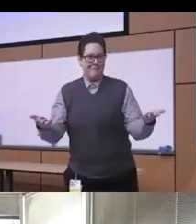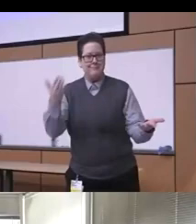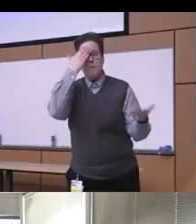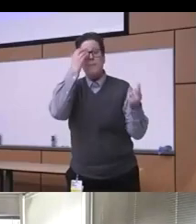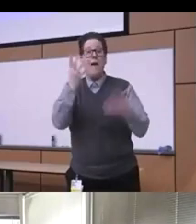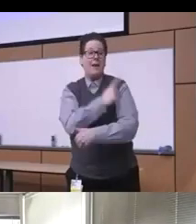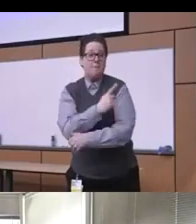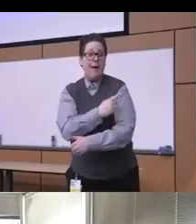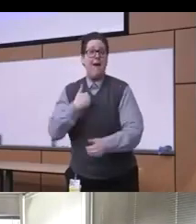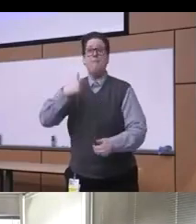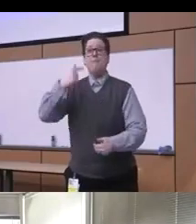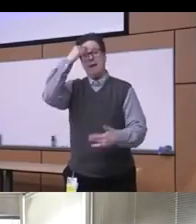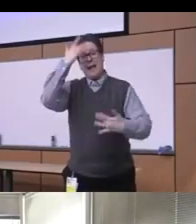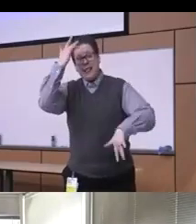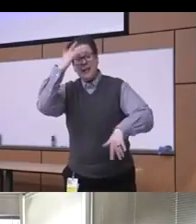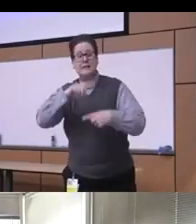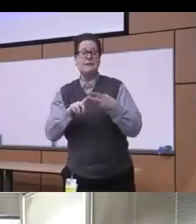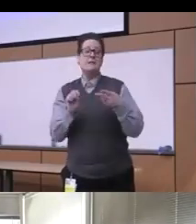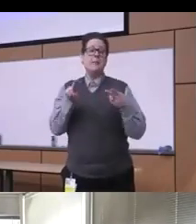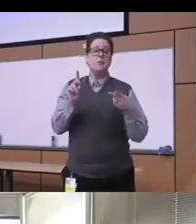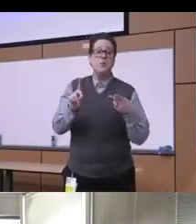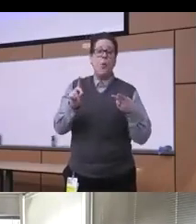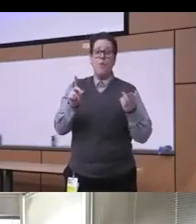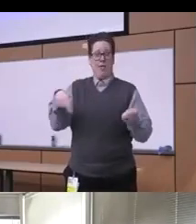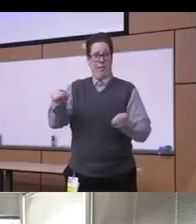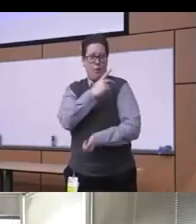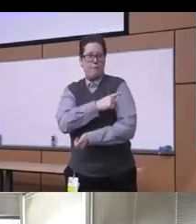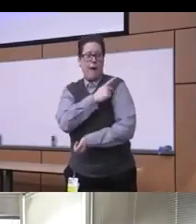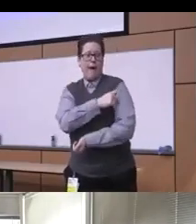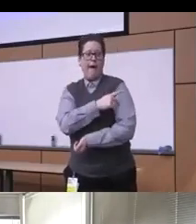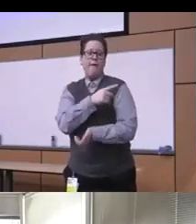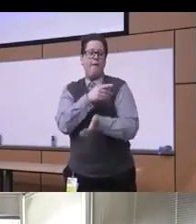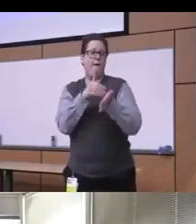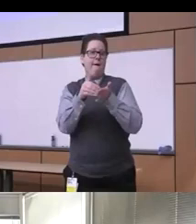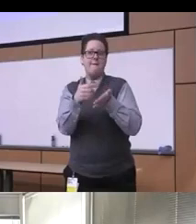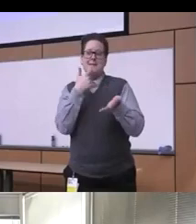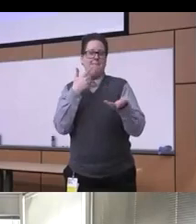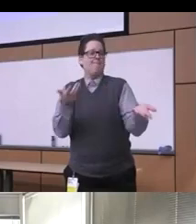illnesses as well as substance use disorders you know they uh they do not have any they have